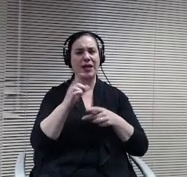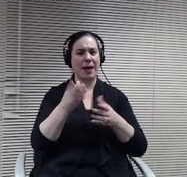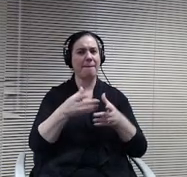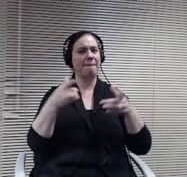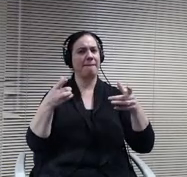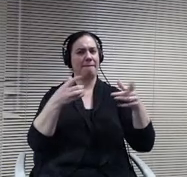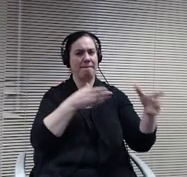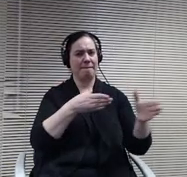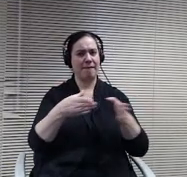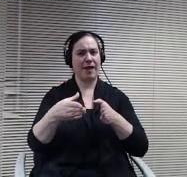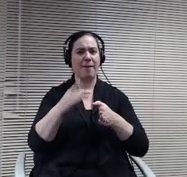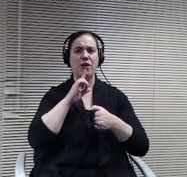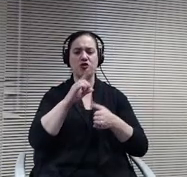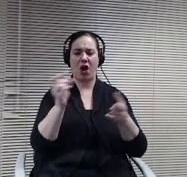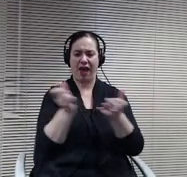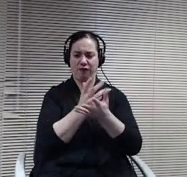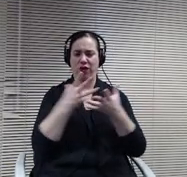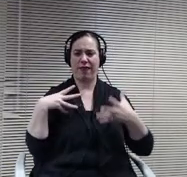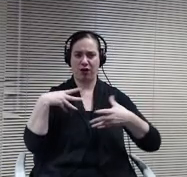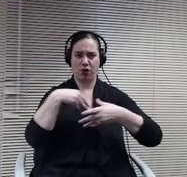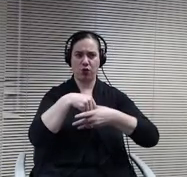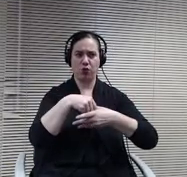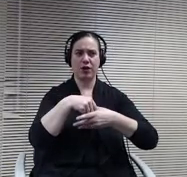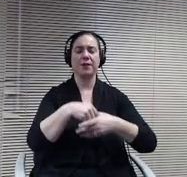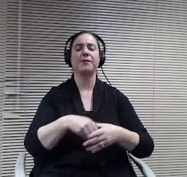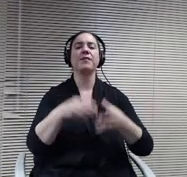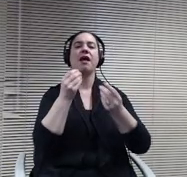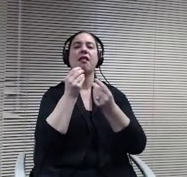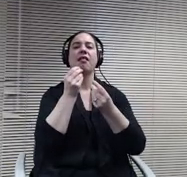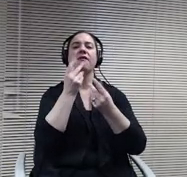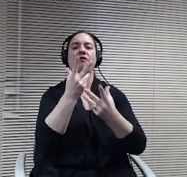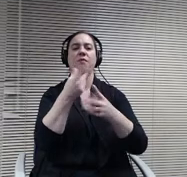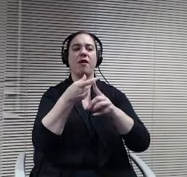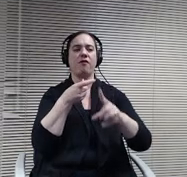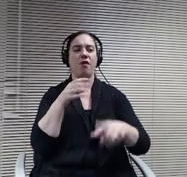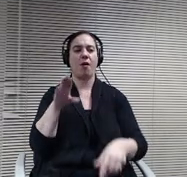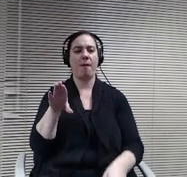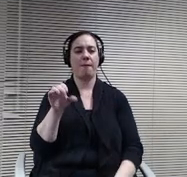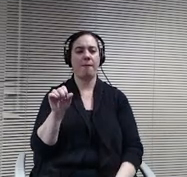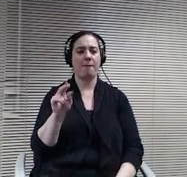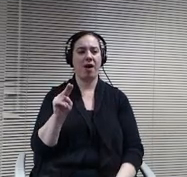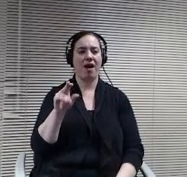Lot of information from Banfi. They've been a partner with us. Also, part of our Advisory Board. So similar to our other